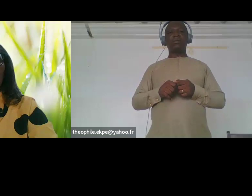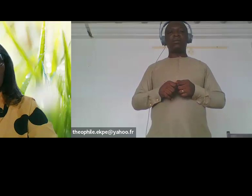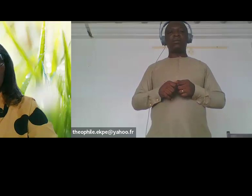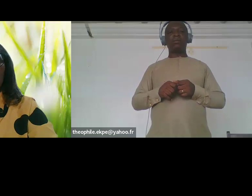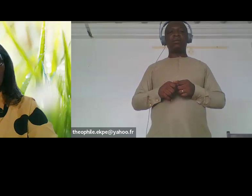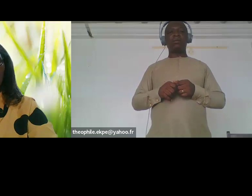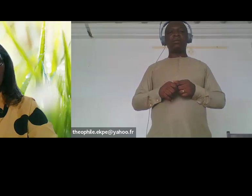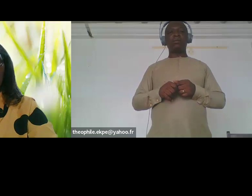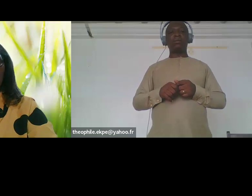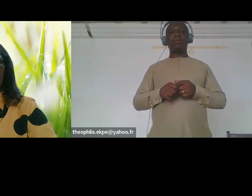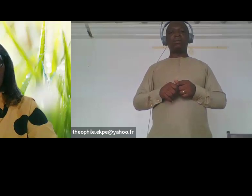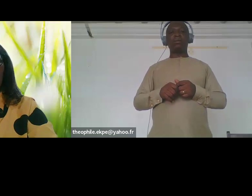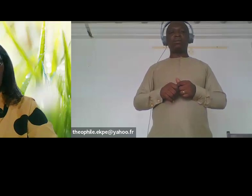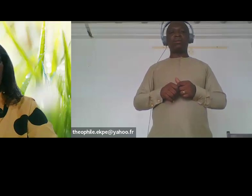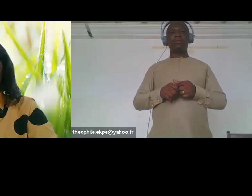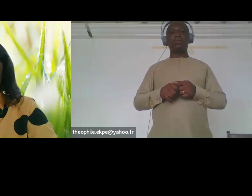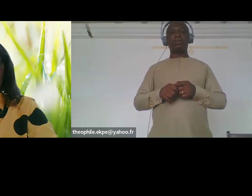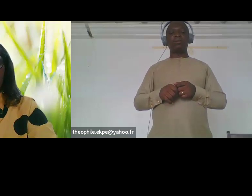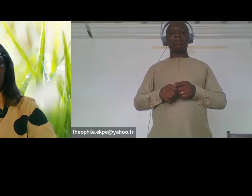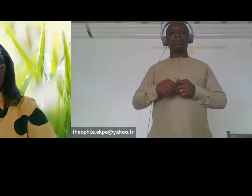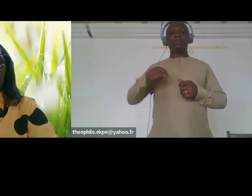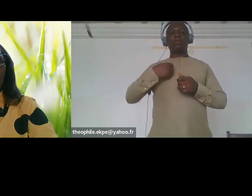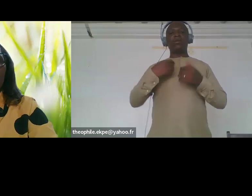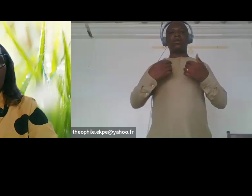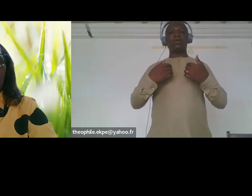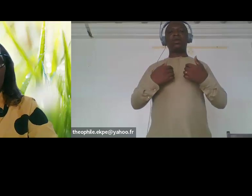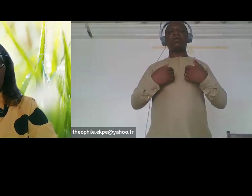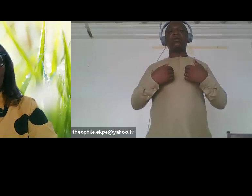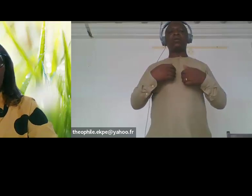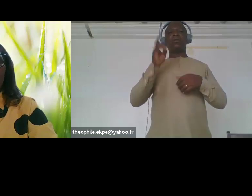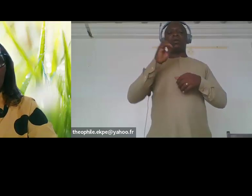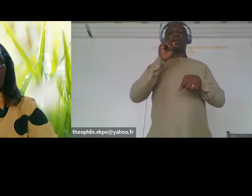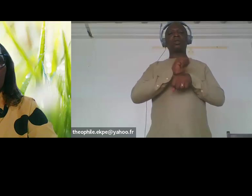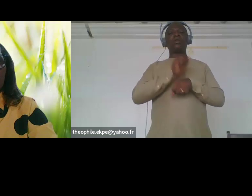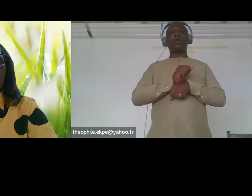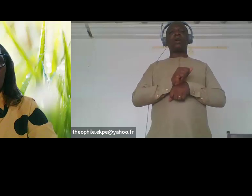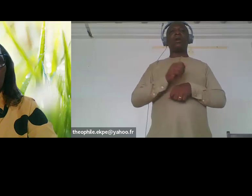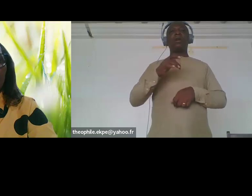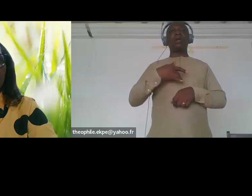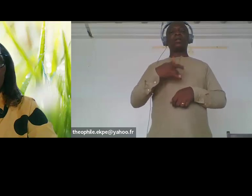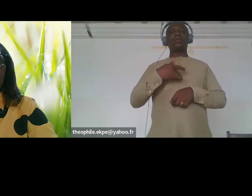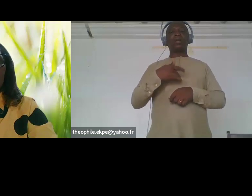climate change issues around them whereby we have seen in five self